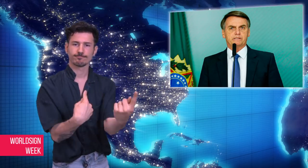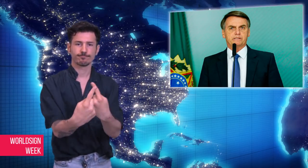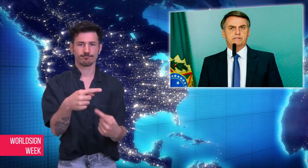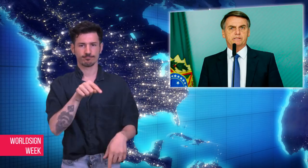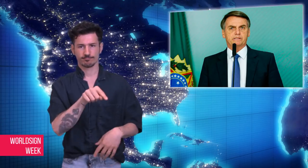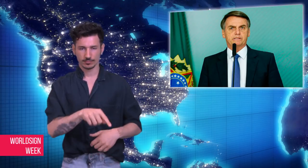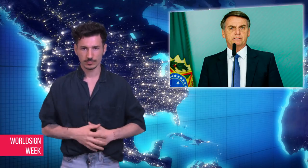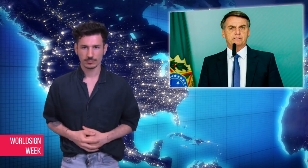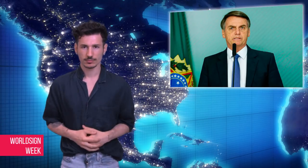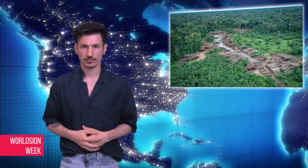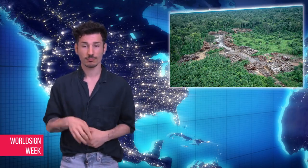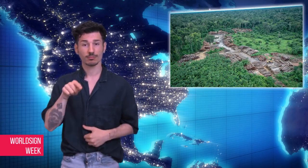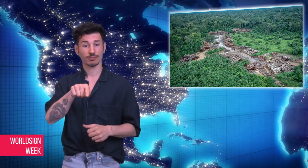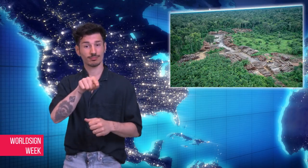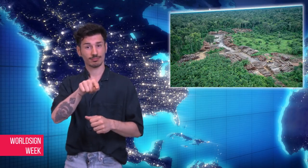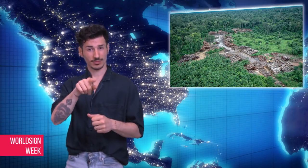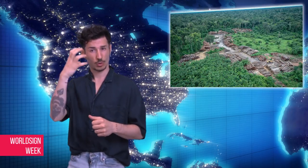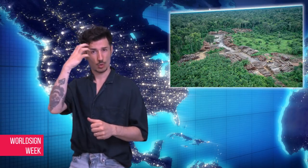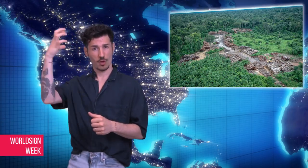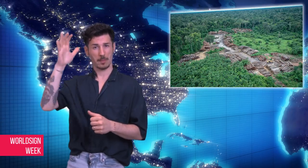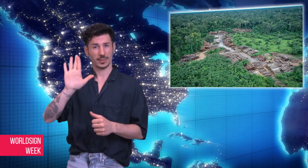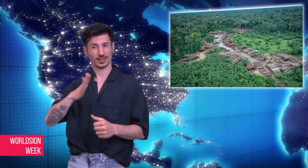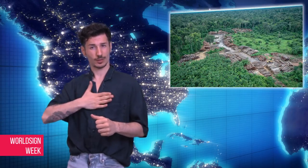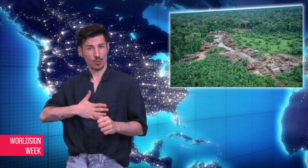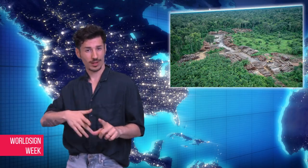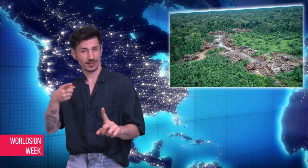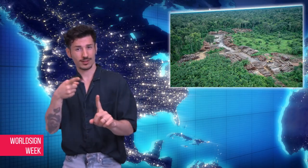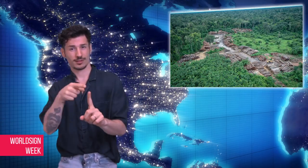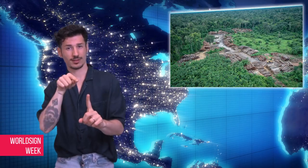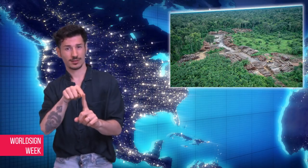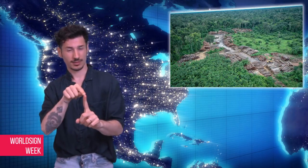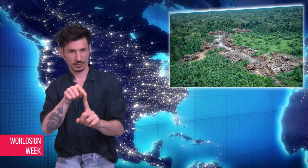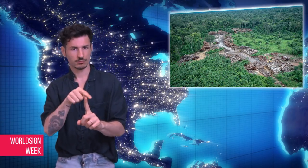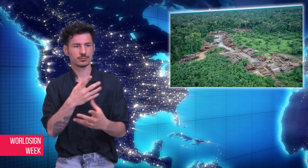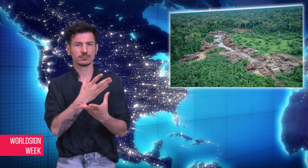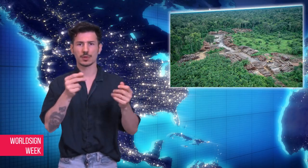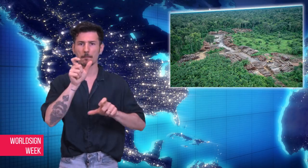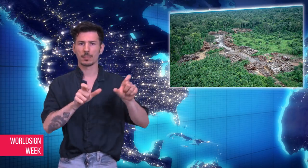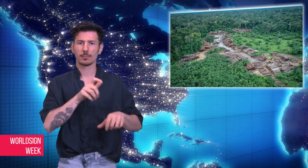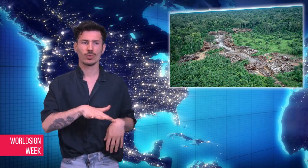environmentalists especially after finding out the